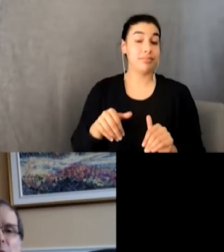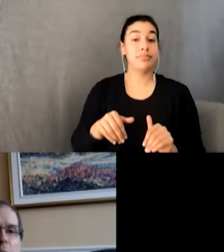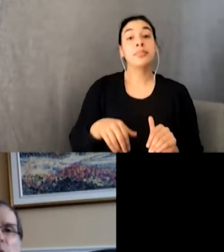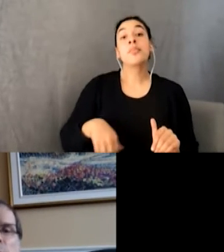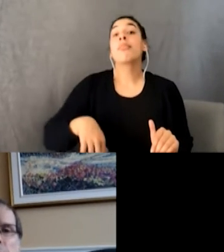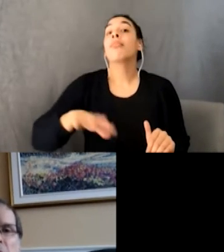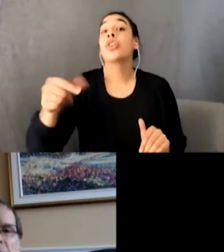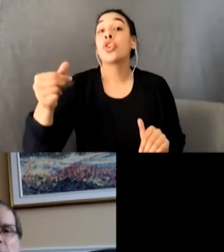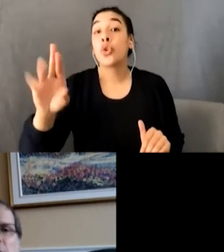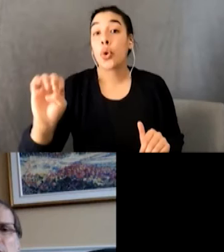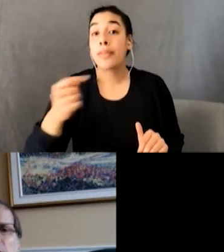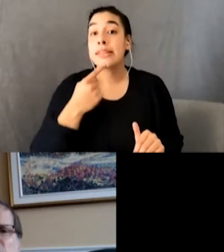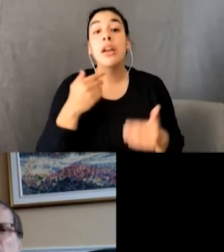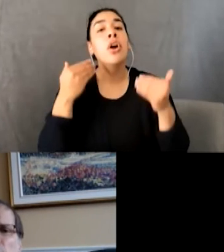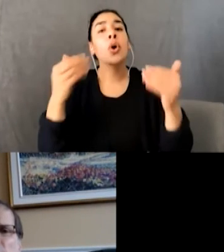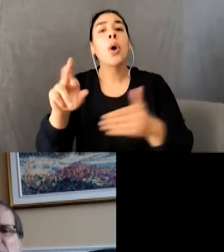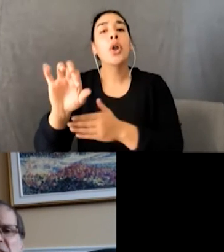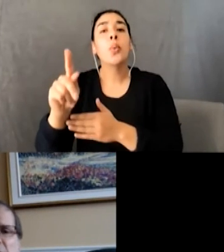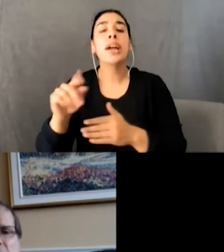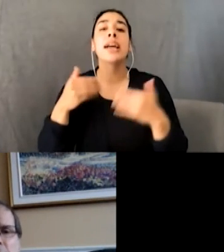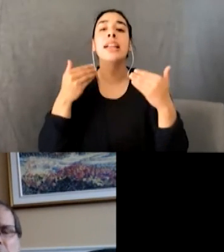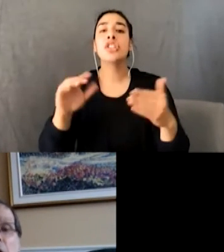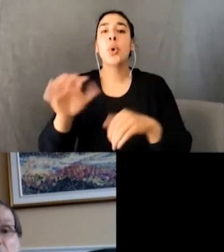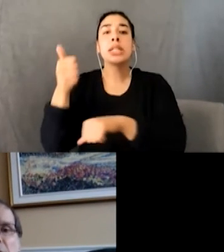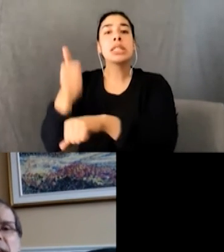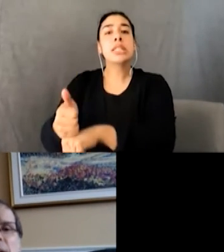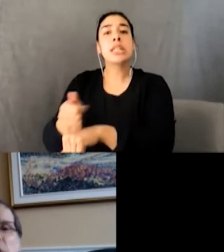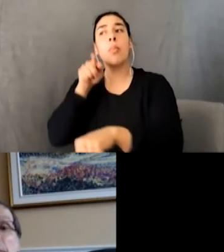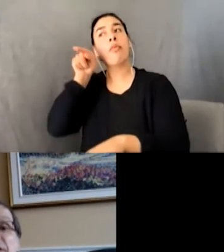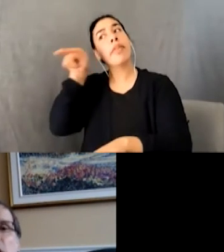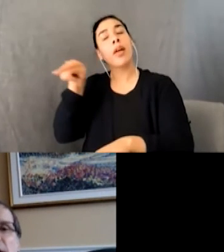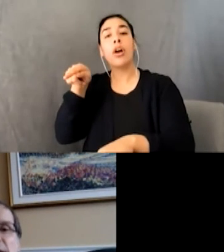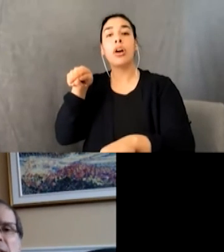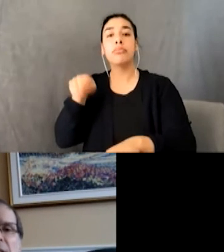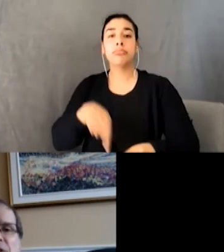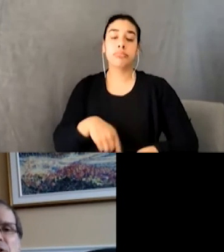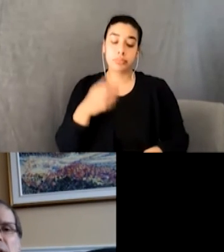over by mine. You know ‘I Wanna Be Sedated?’” I nodded and plugged my guitar in as instructed.